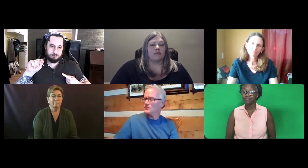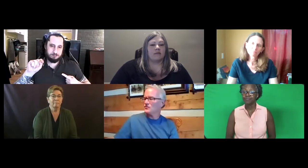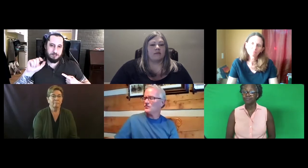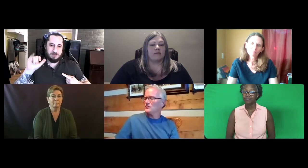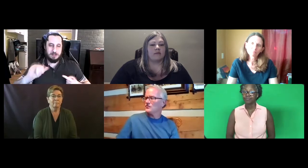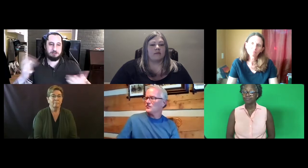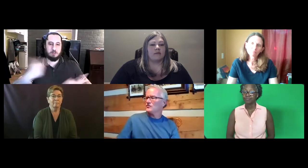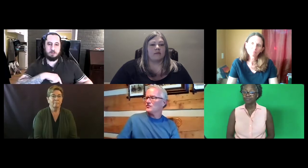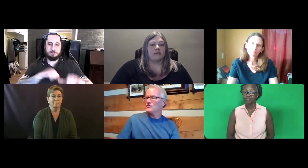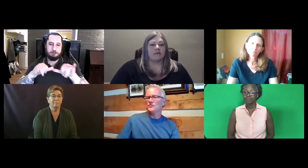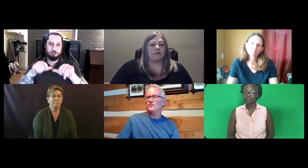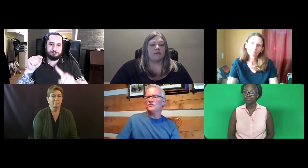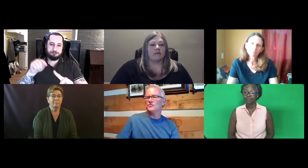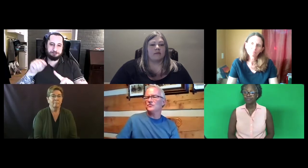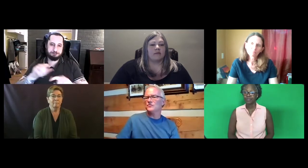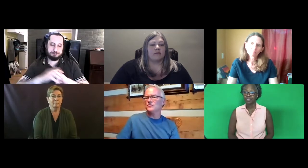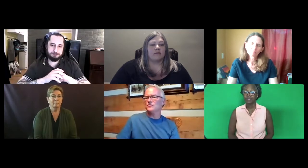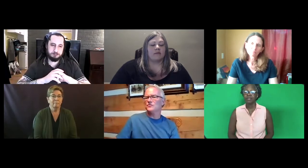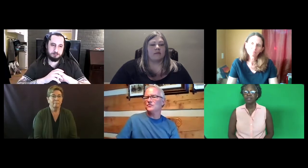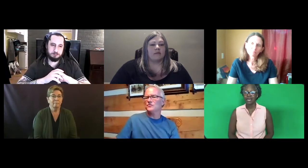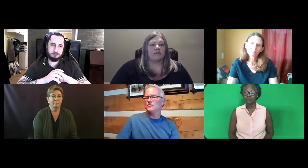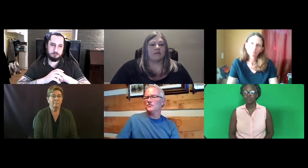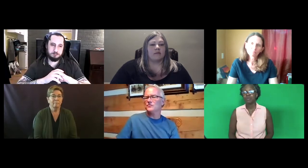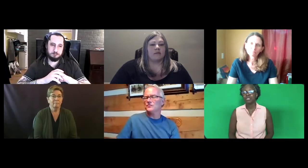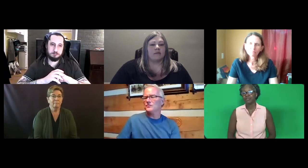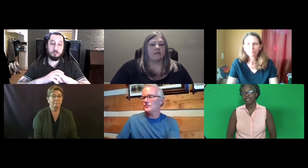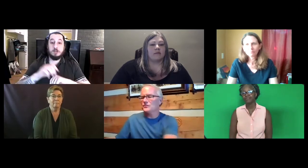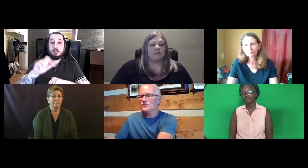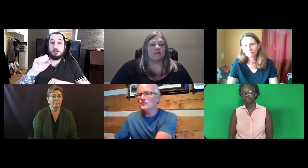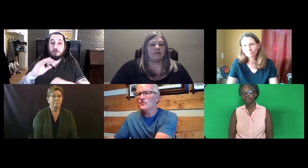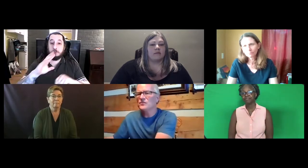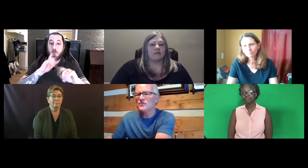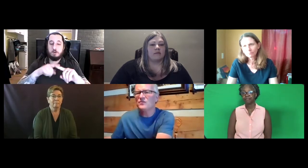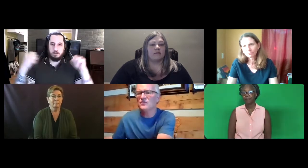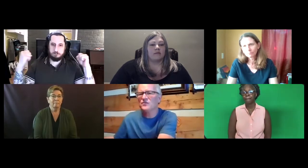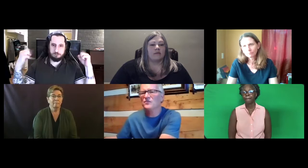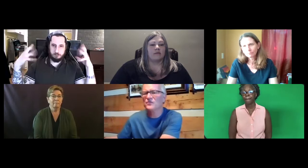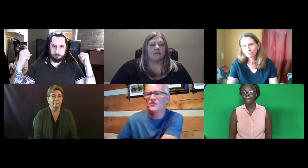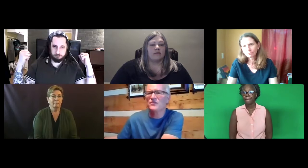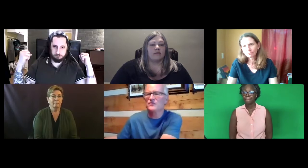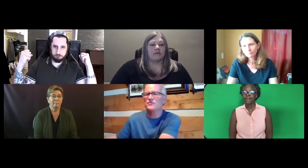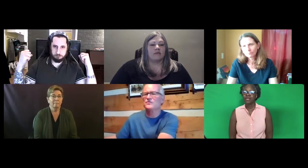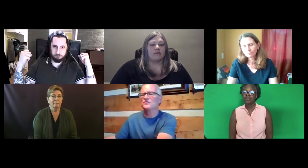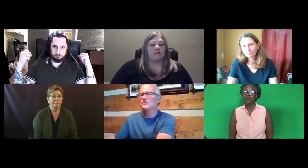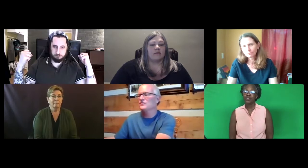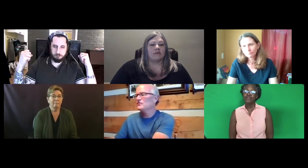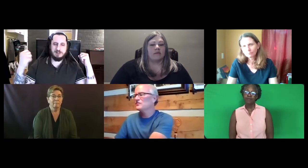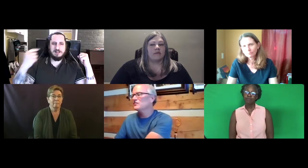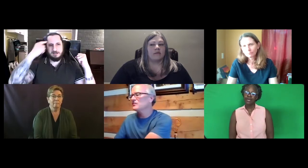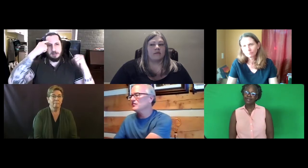That's what we're measuring.